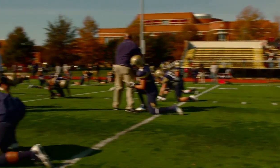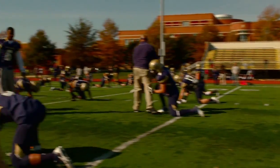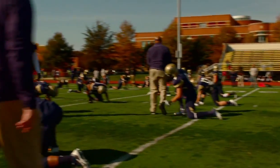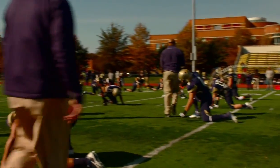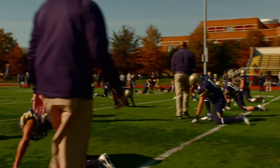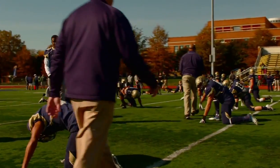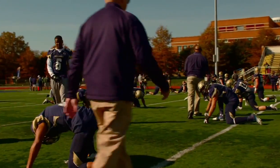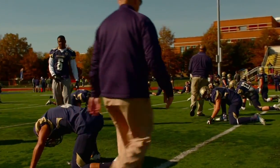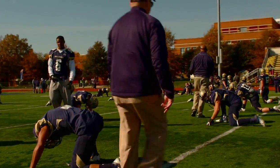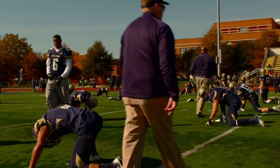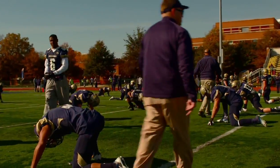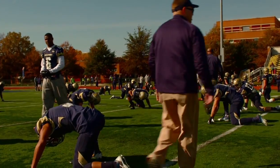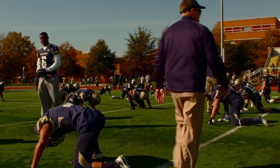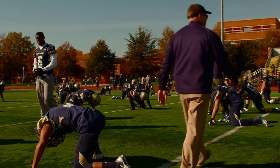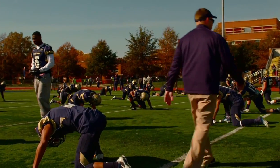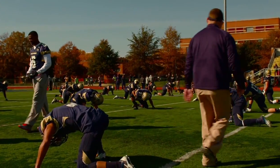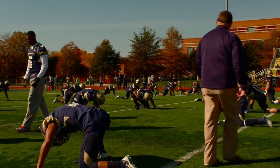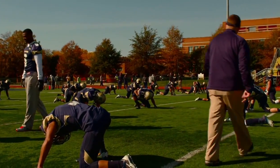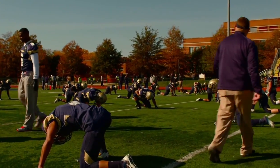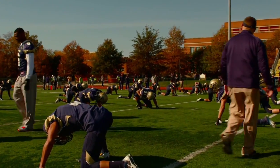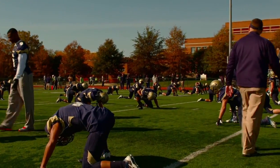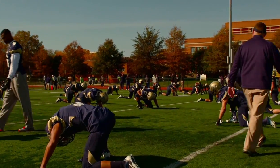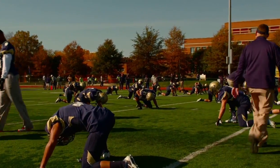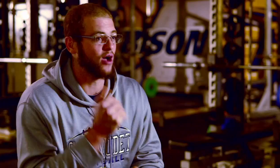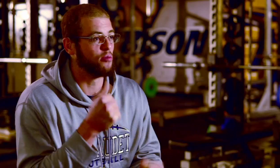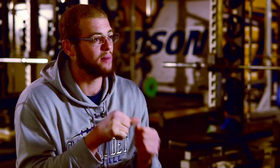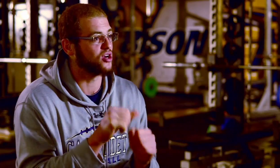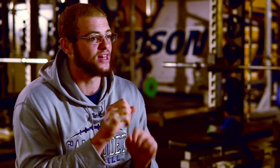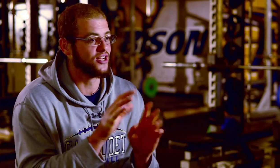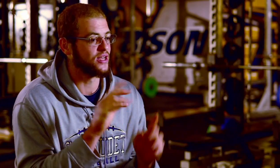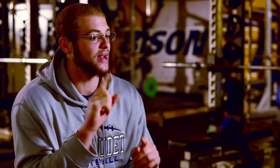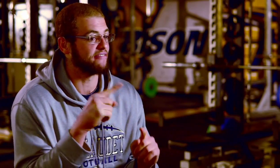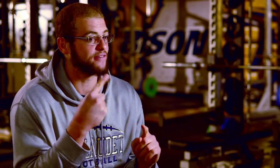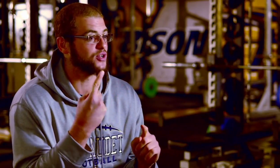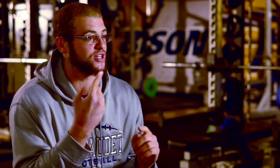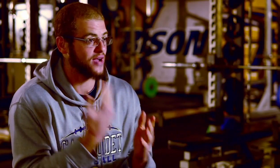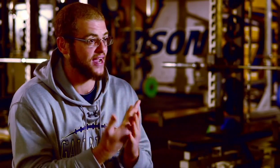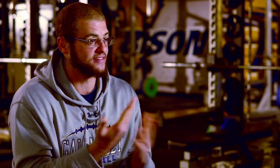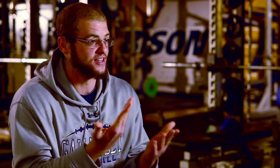But have never before qualified for the NCAA post season. Adham: I remember clearly when I first arrived here,